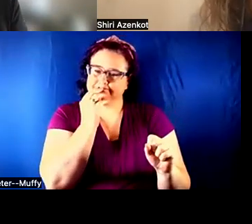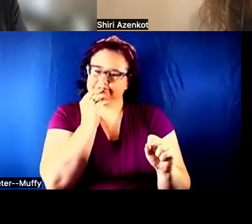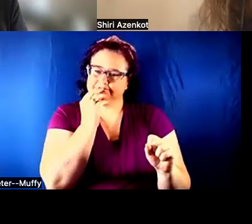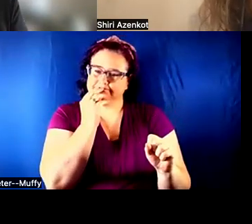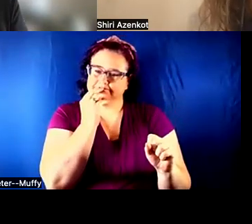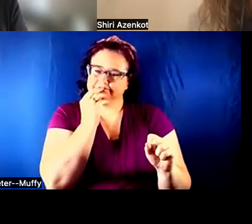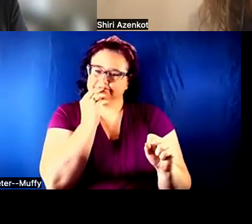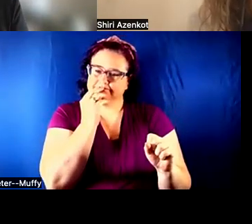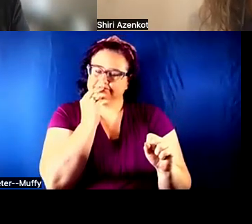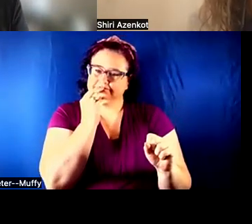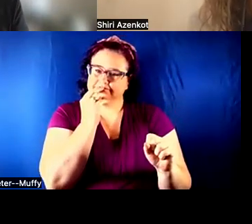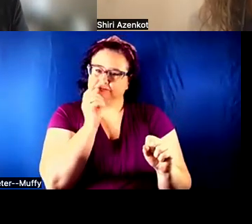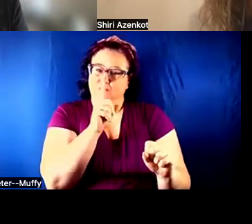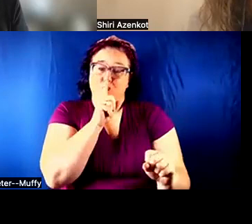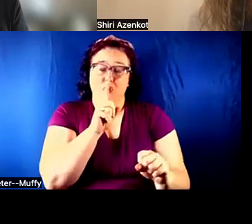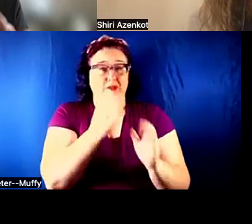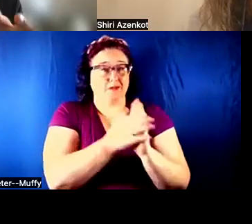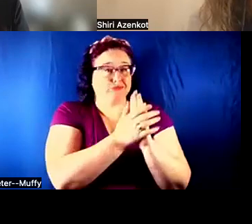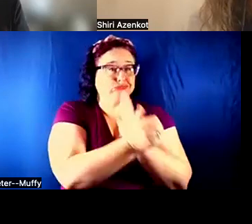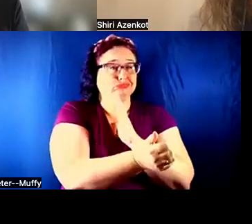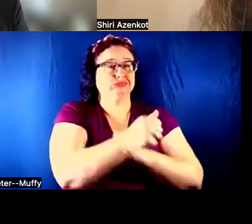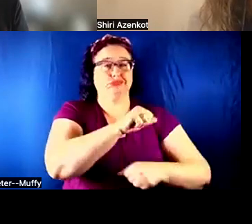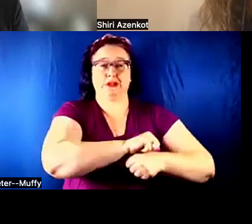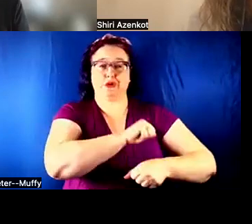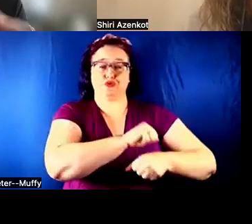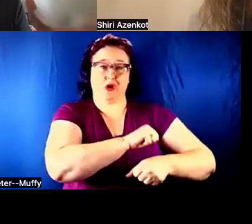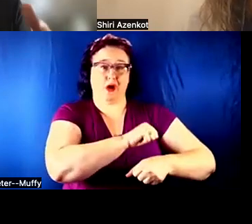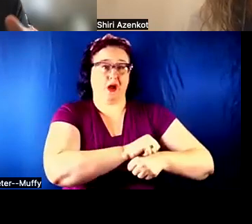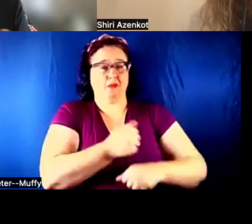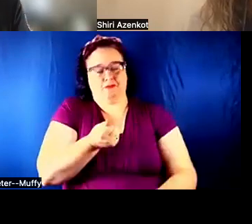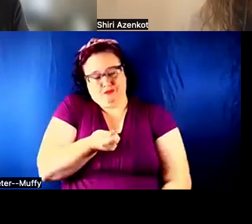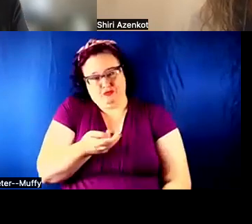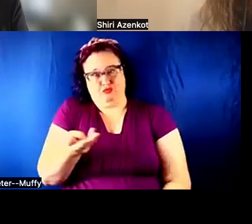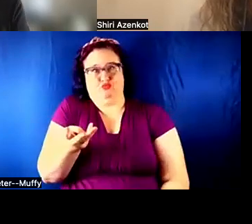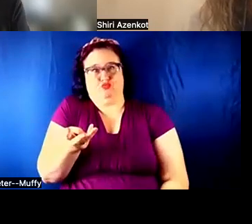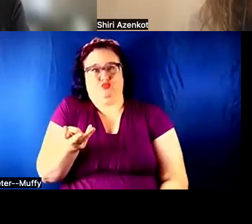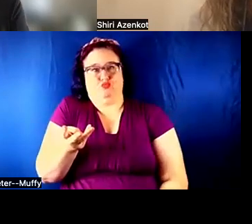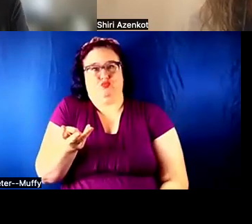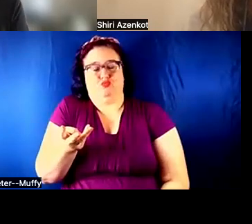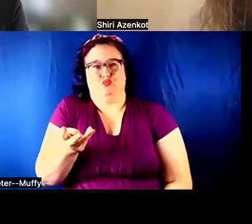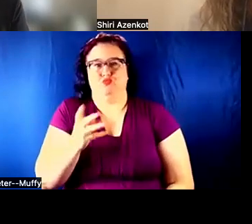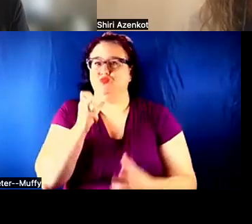THEIR JOB HERE, SINCE WE ARE SO FEW, THERE ARE NOT THAT MANY PEOPLE WORKING ON ACCESSIBILITY,